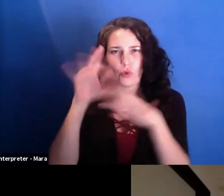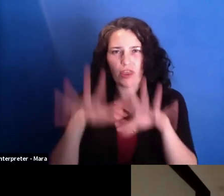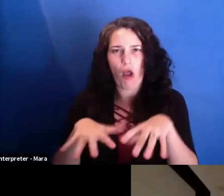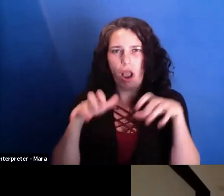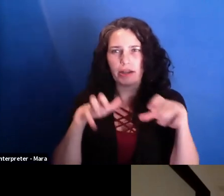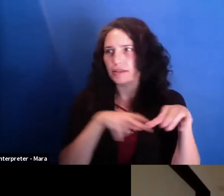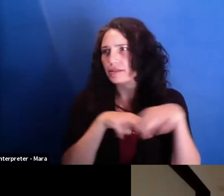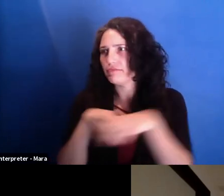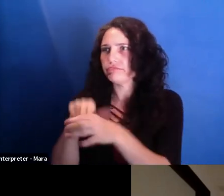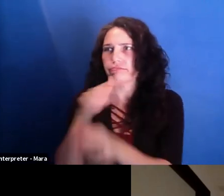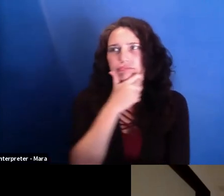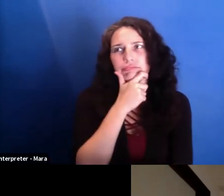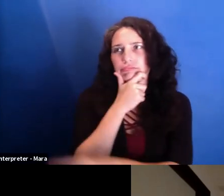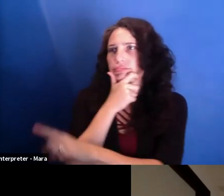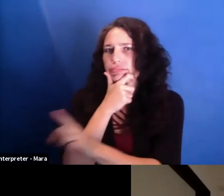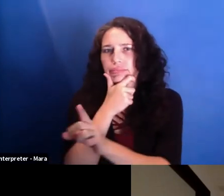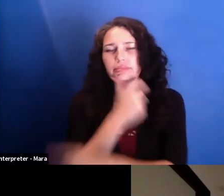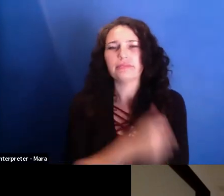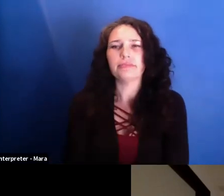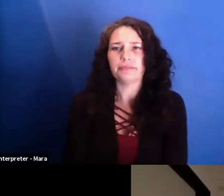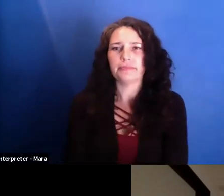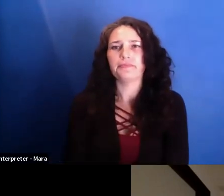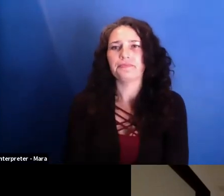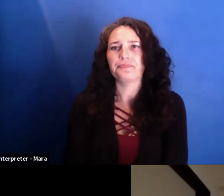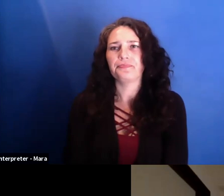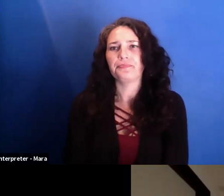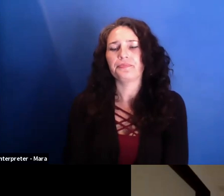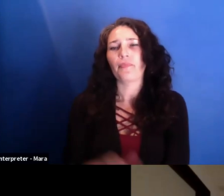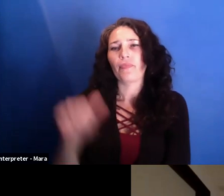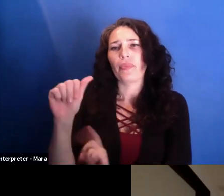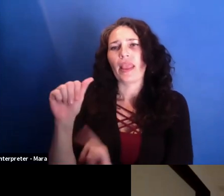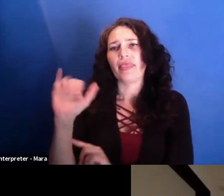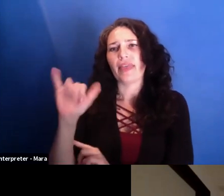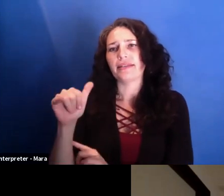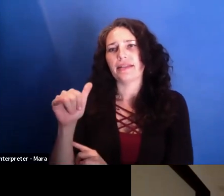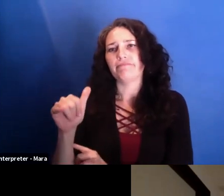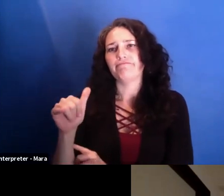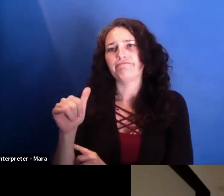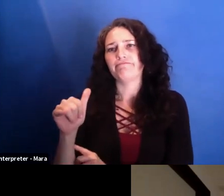I mean, that's an editorial process that takes time. I mean, first of all, it takes time to just